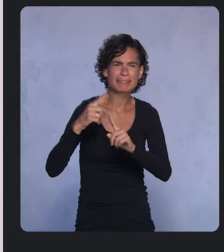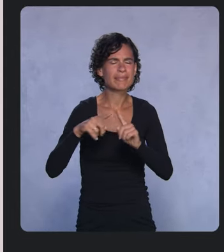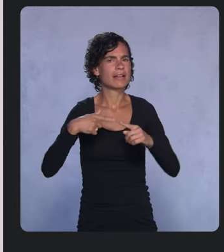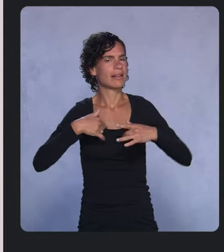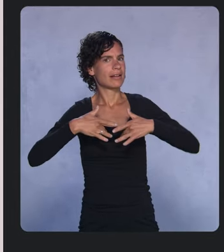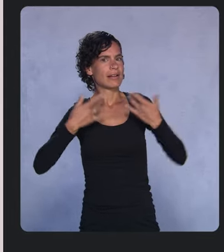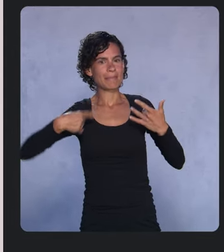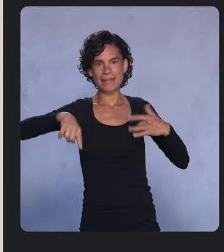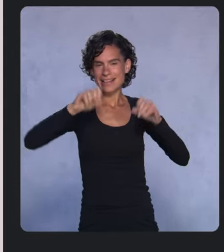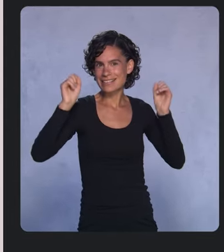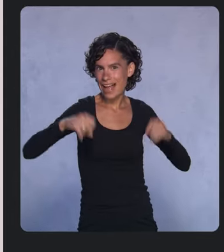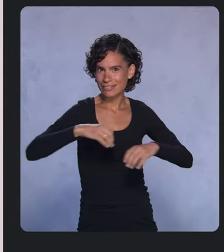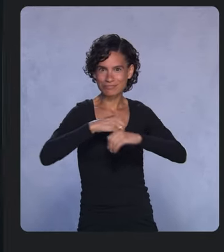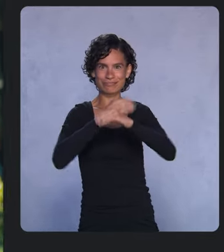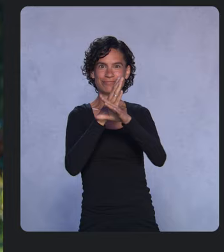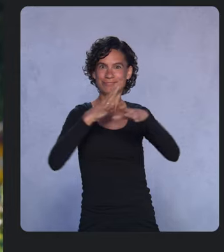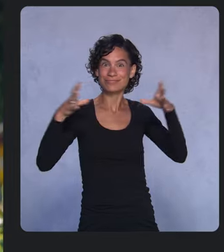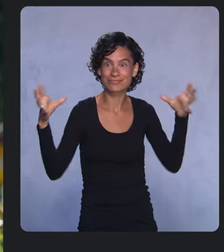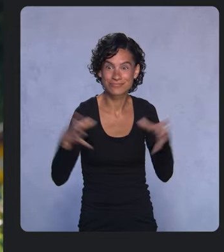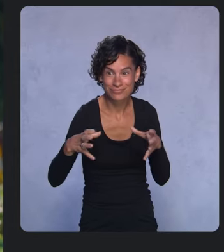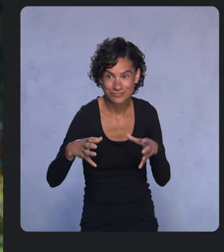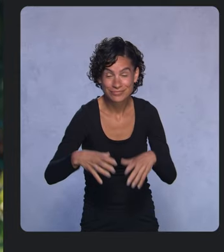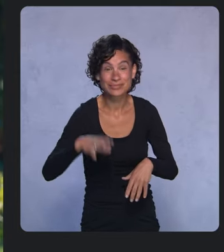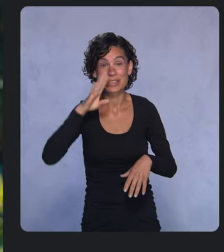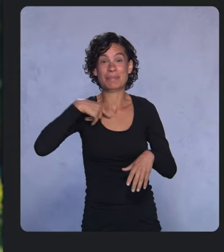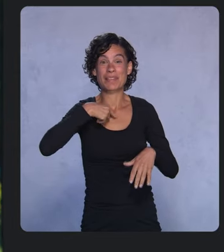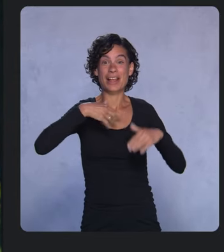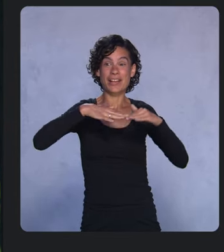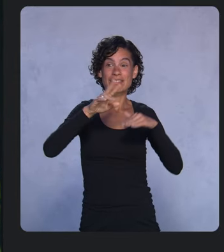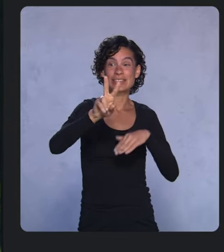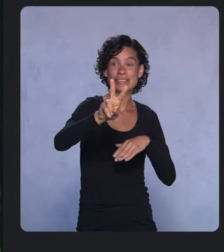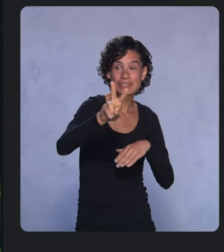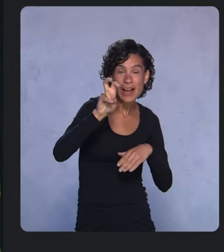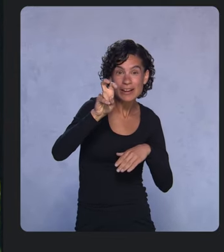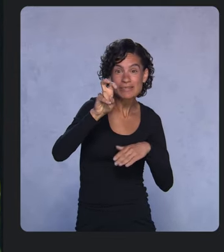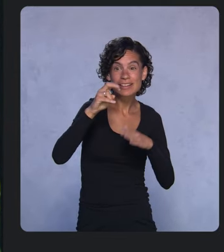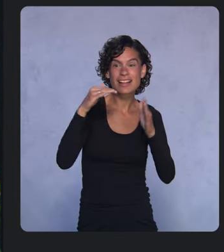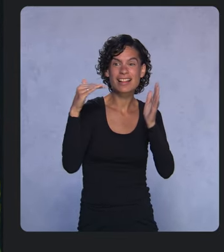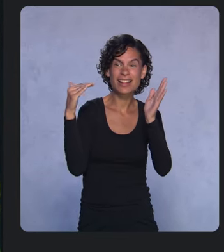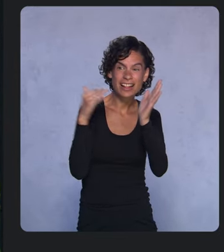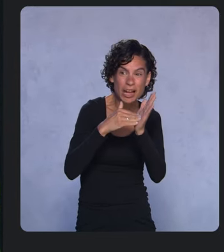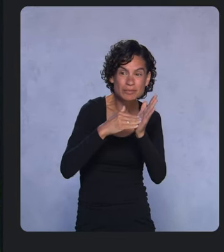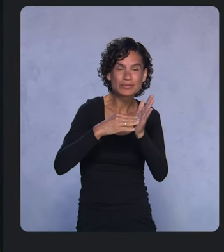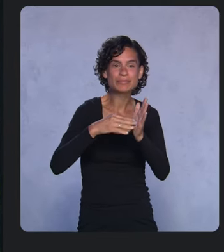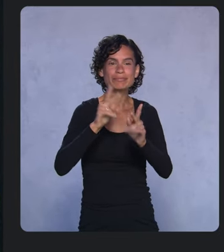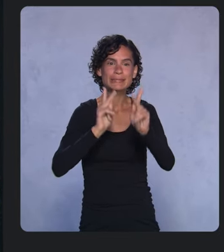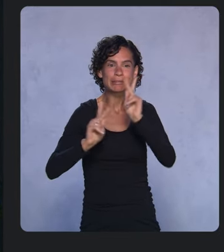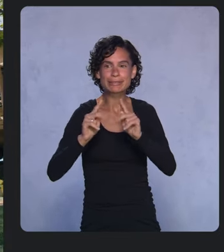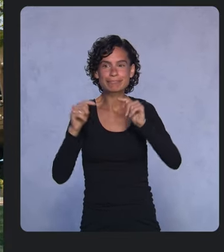We have over 225,000 registered attendees joining us from 181 countries today